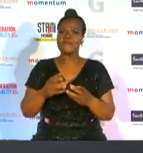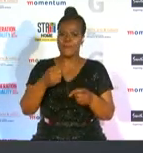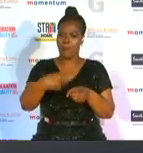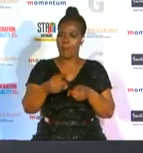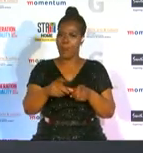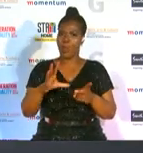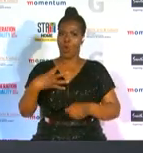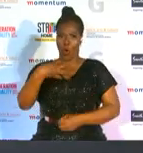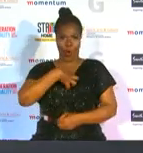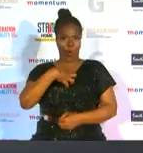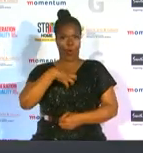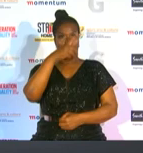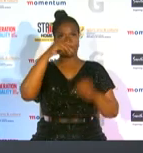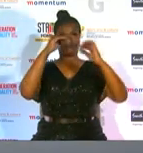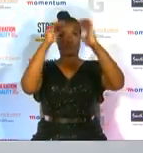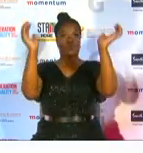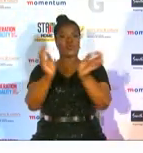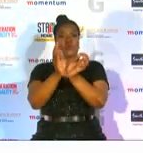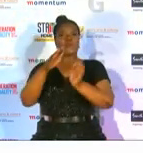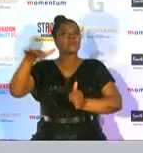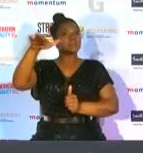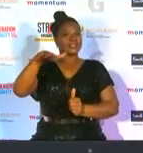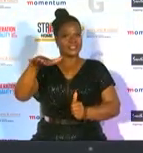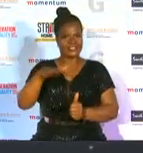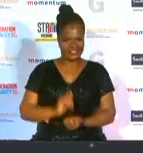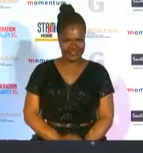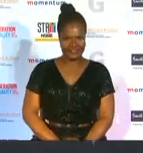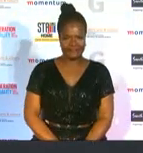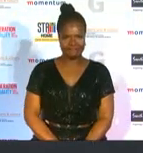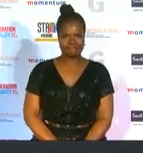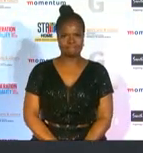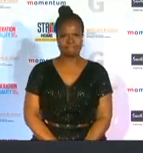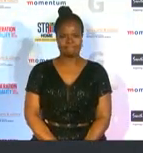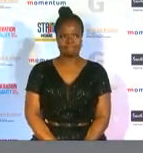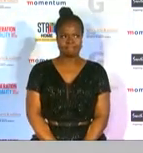on global stages